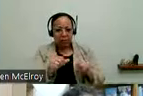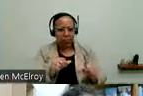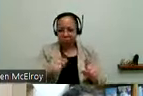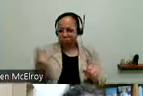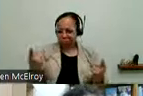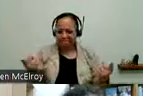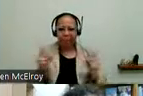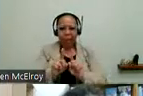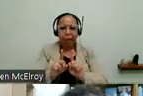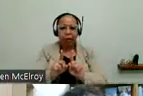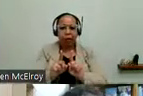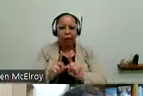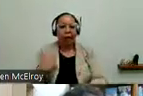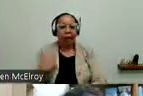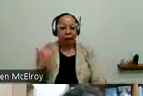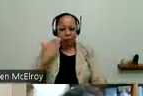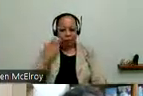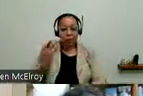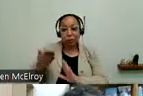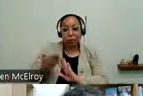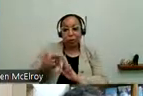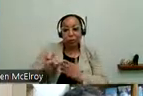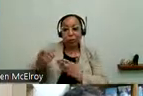women with disabilities and I know she launched a program that -- that made